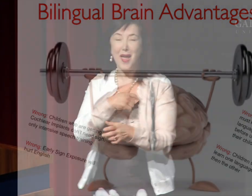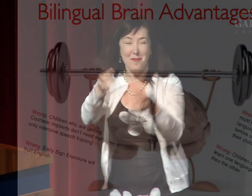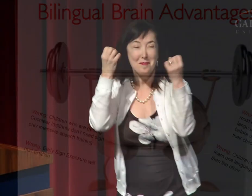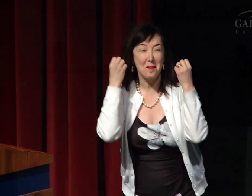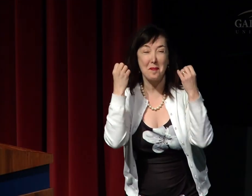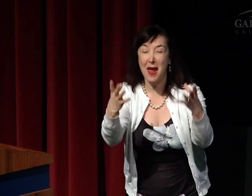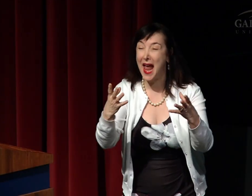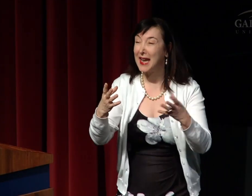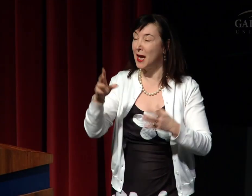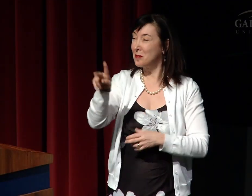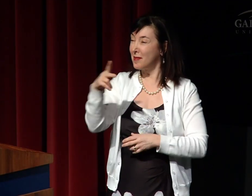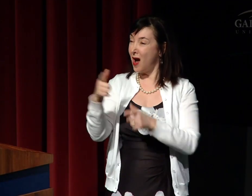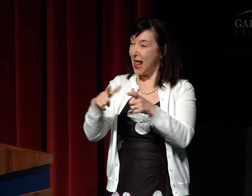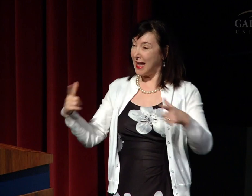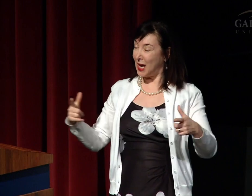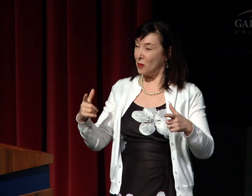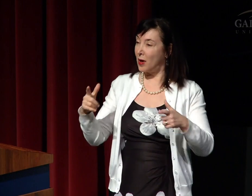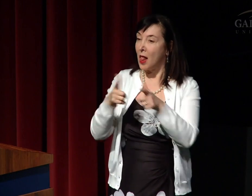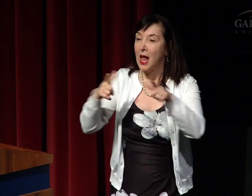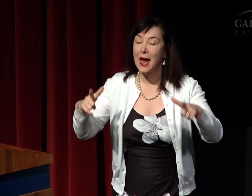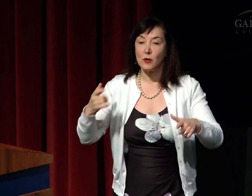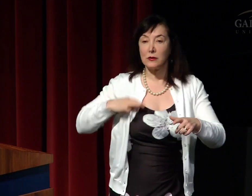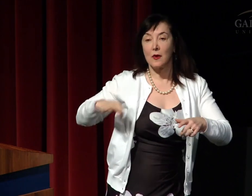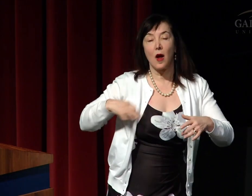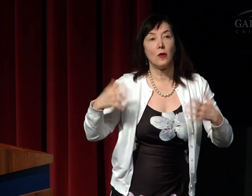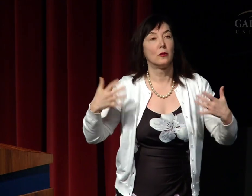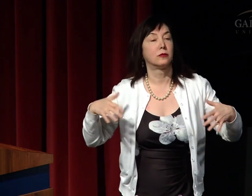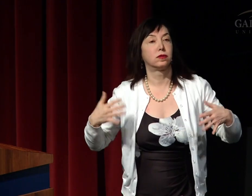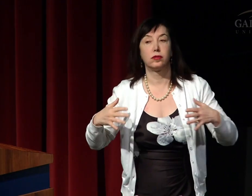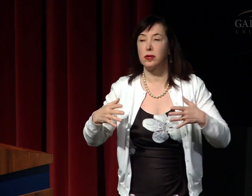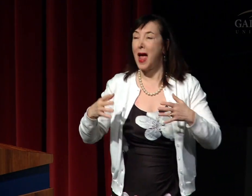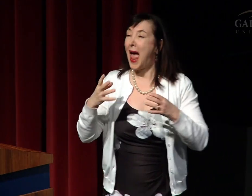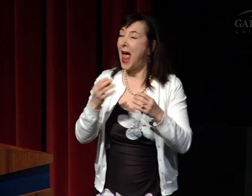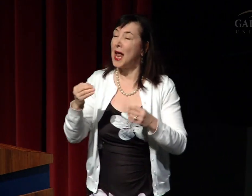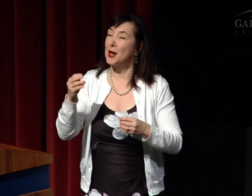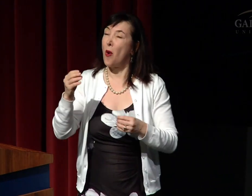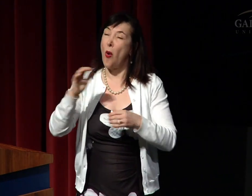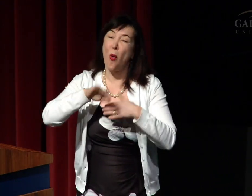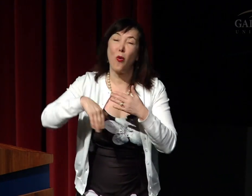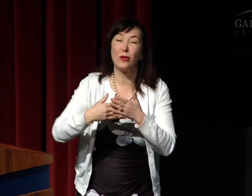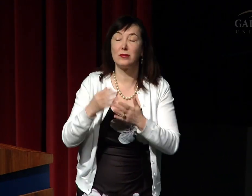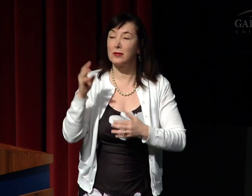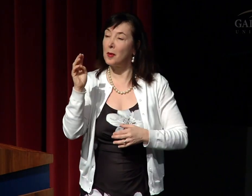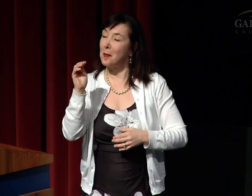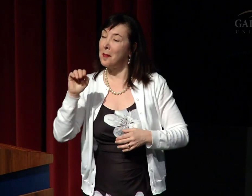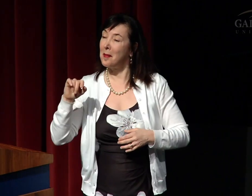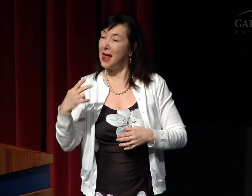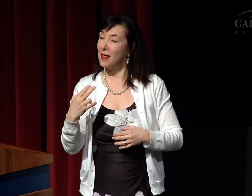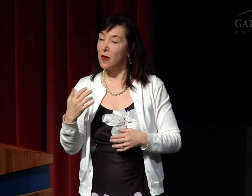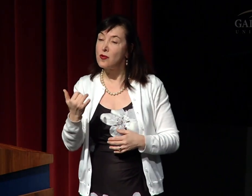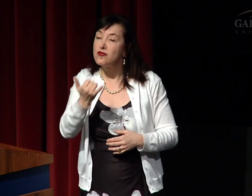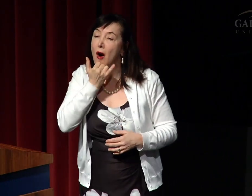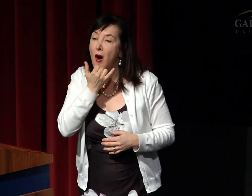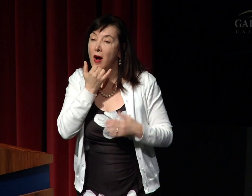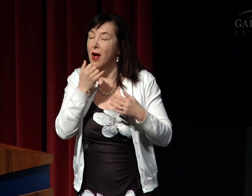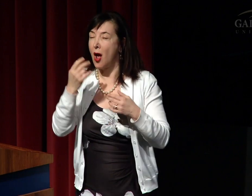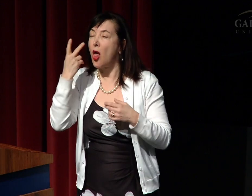We also have many bilingual advantages unfortunately still have a number of myths that surround them.